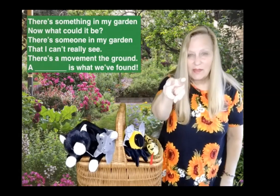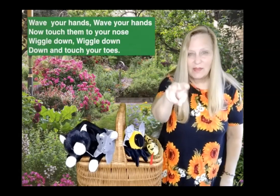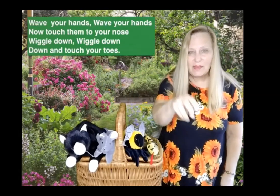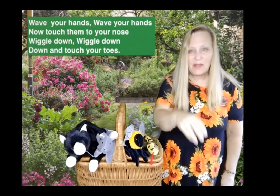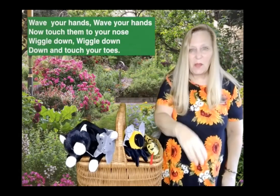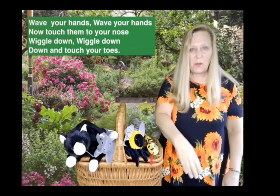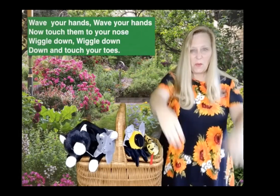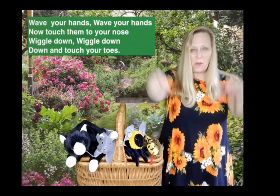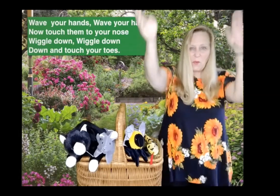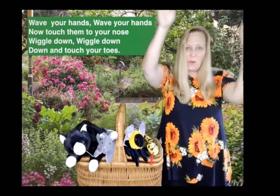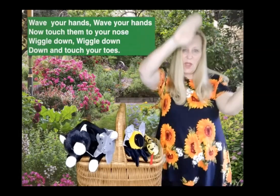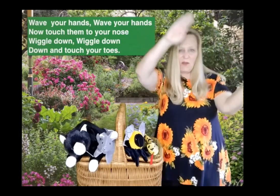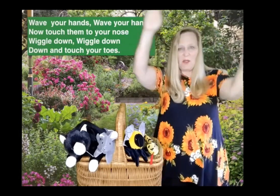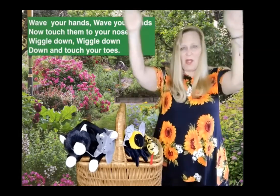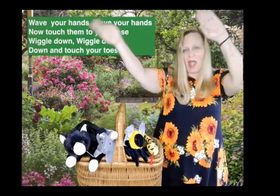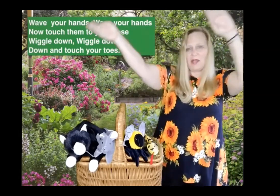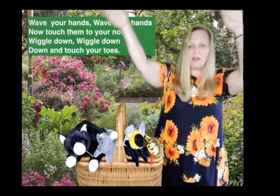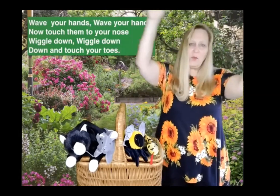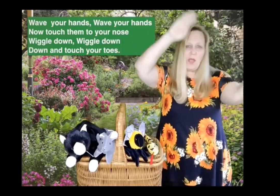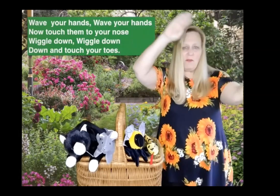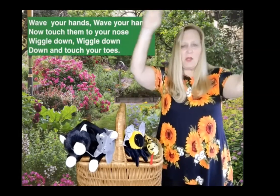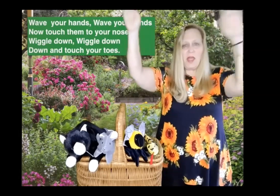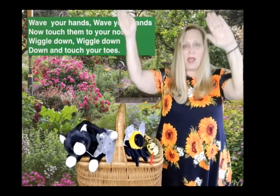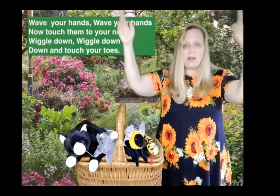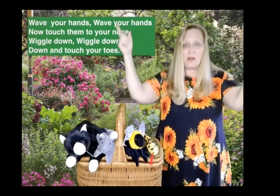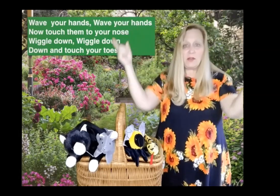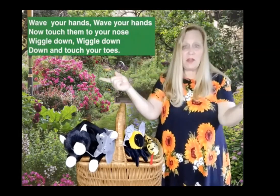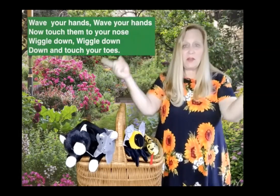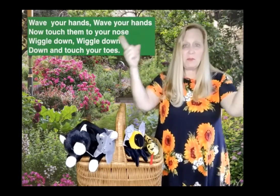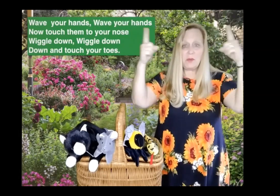So wave your hands wave your hands now touch them to your nose.